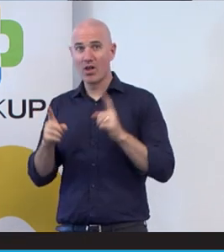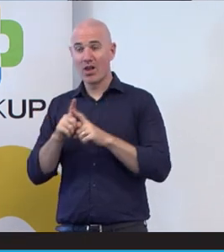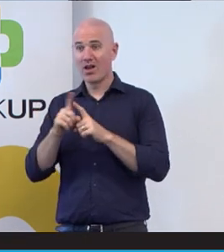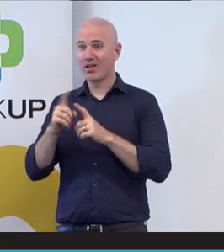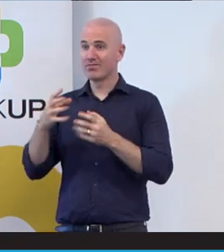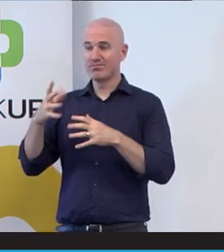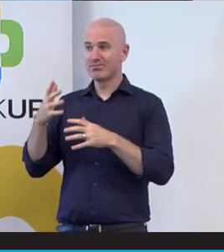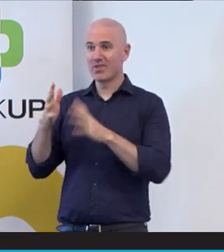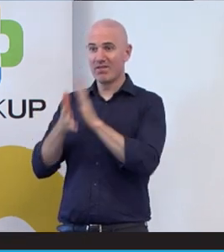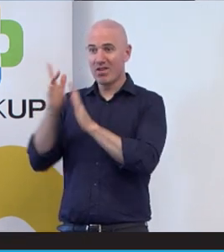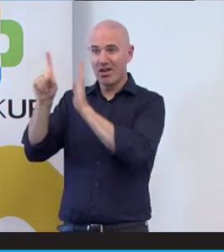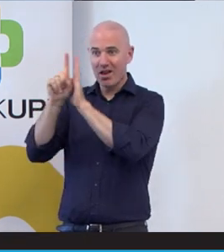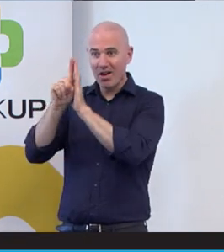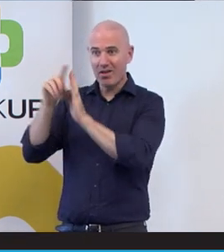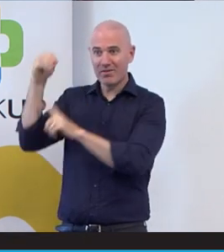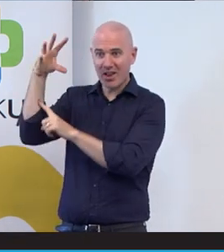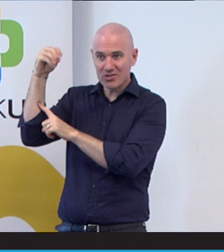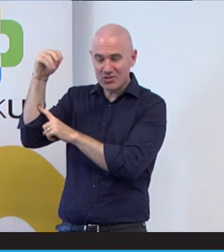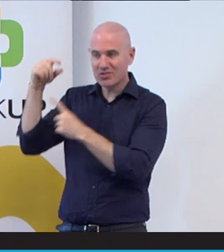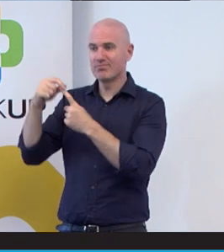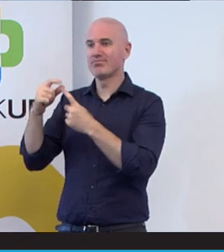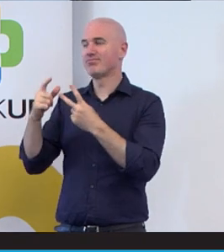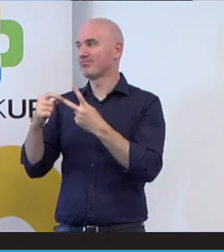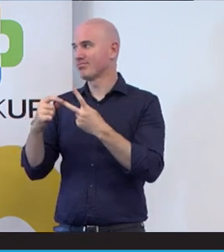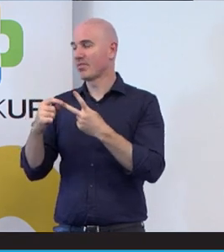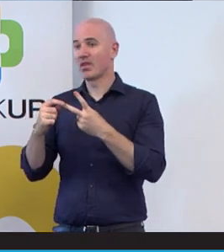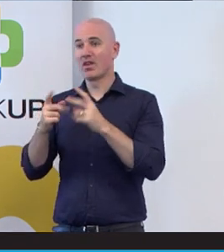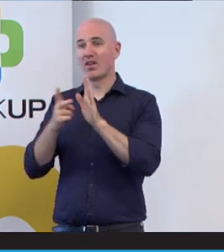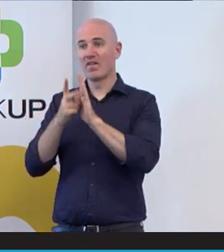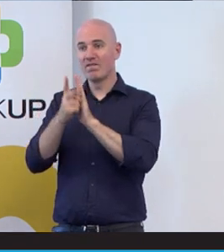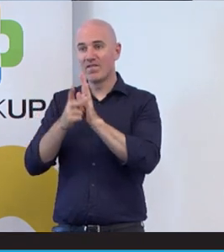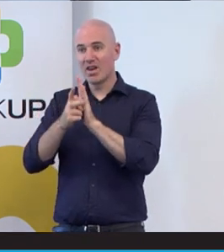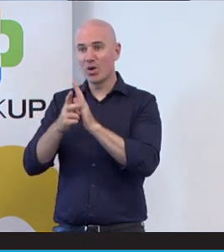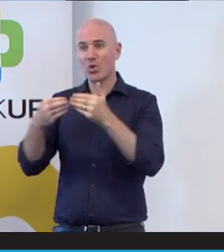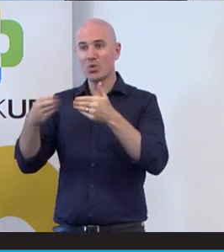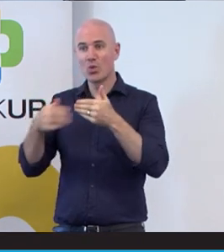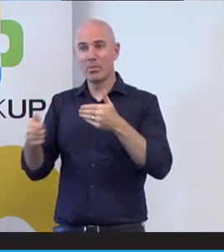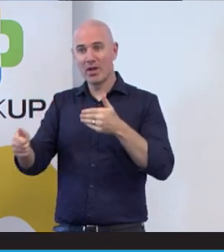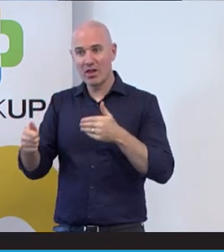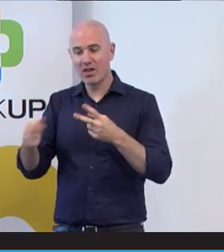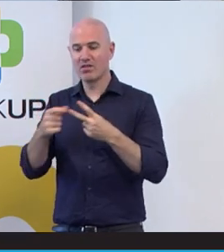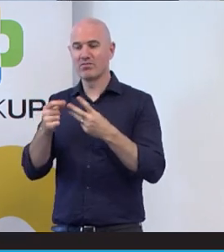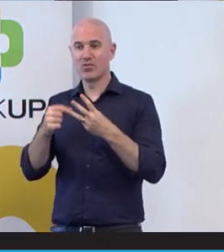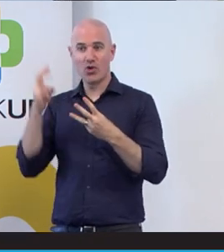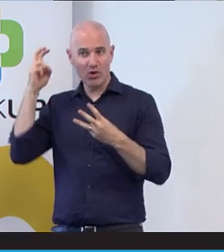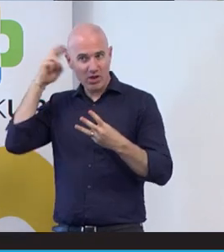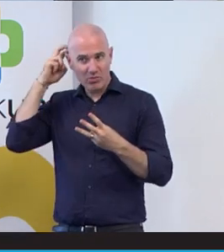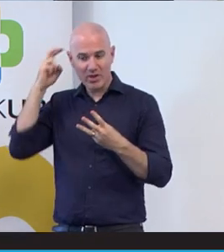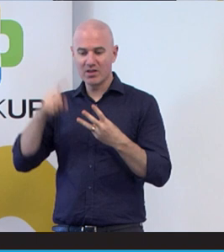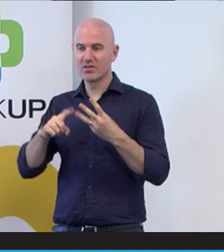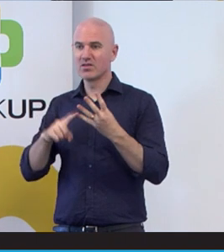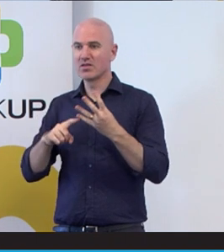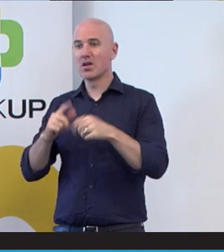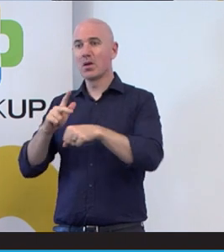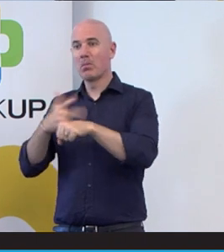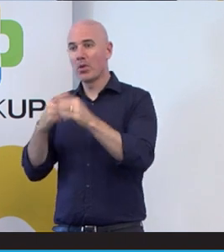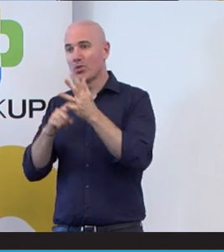smoke alarms. There are video doorbells, cochlear implant, bluetooth technology,